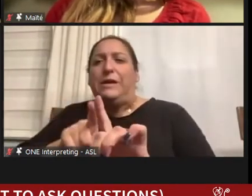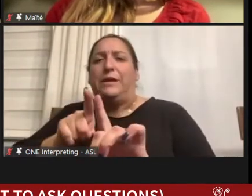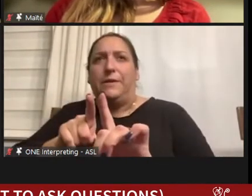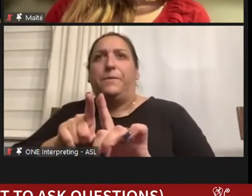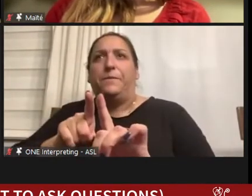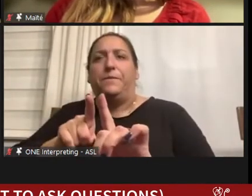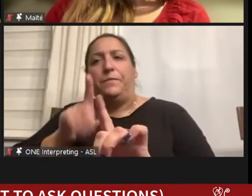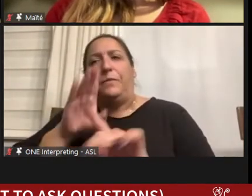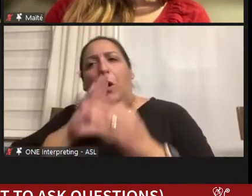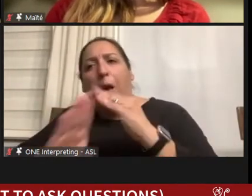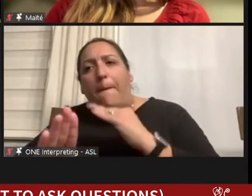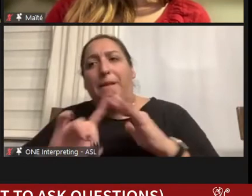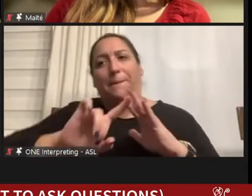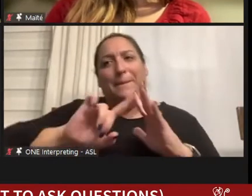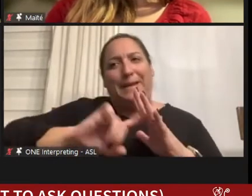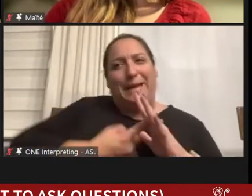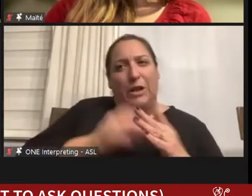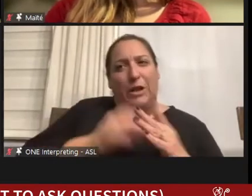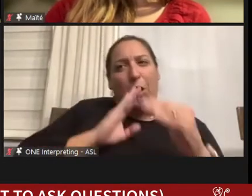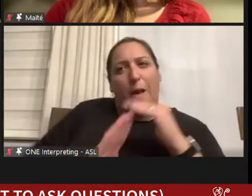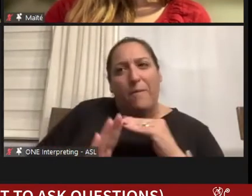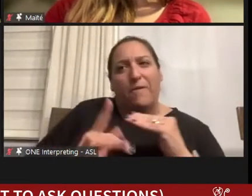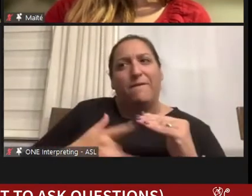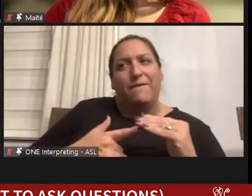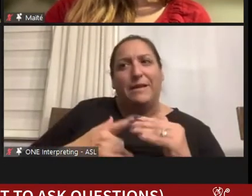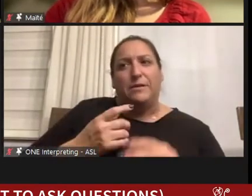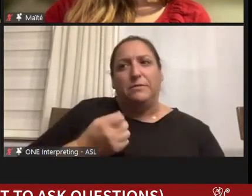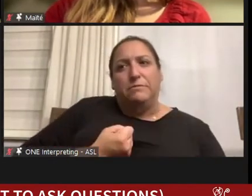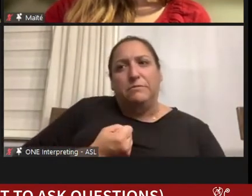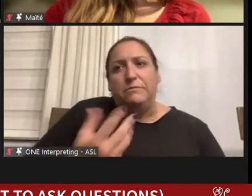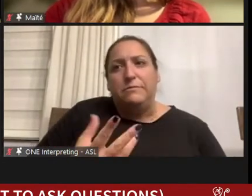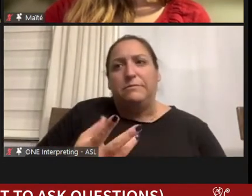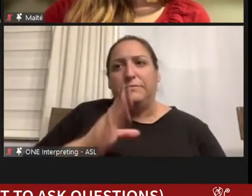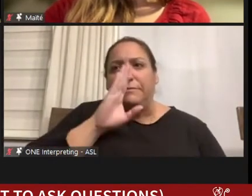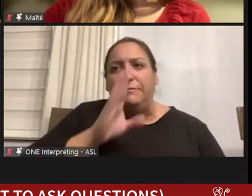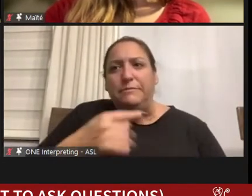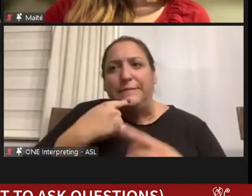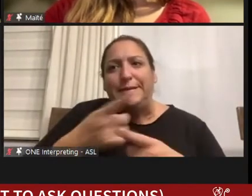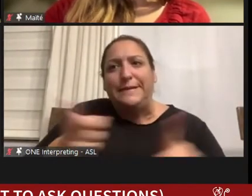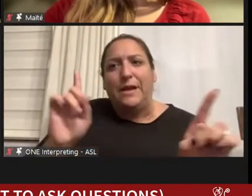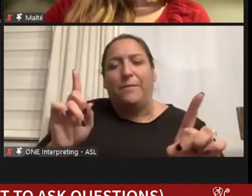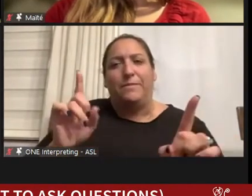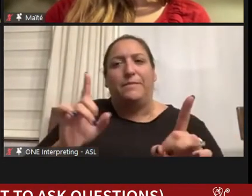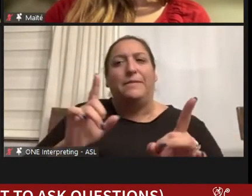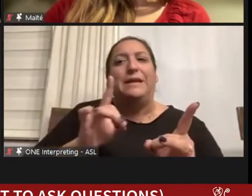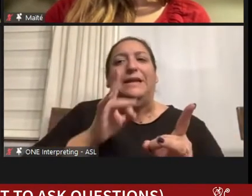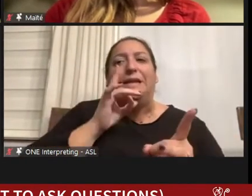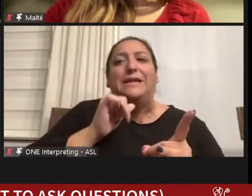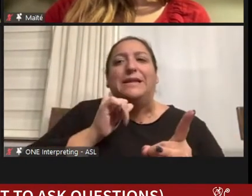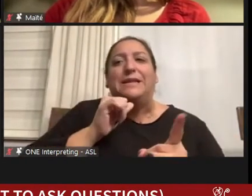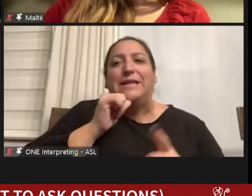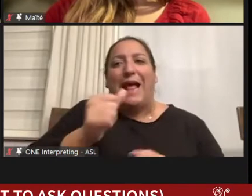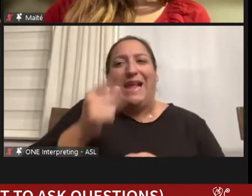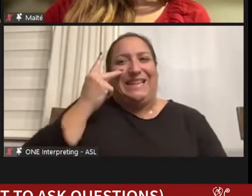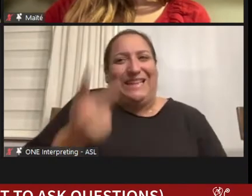beginning especially, to think about disclosing an invisible illness such as an autoimmune